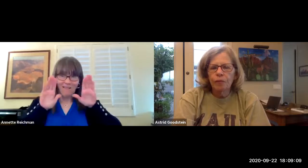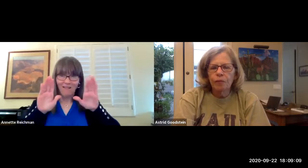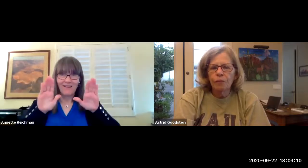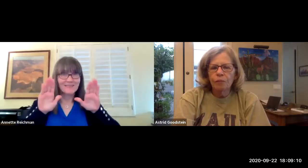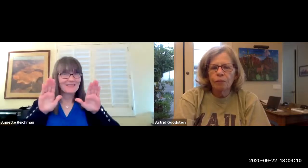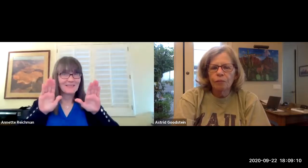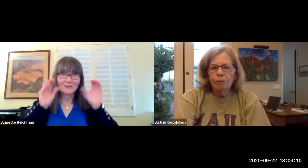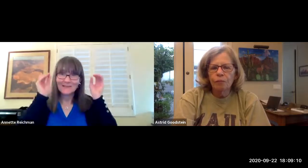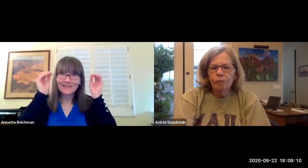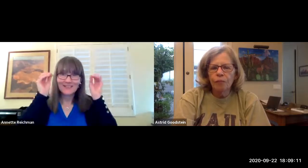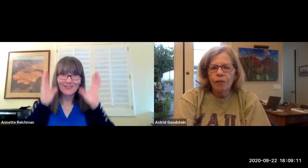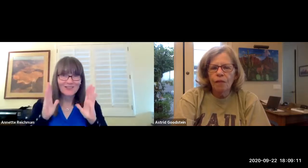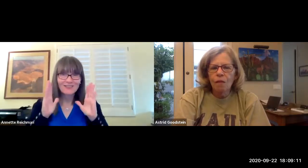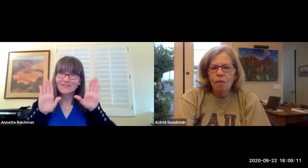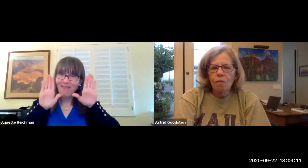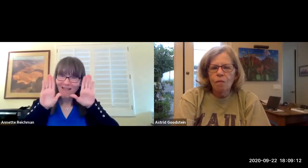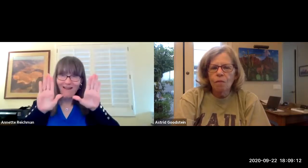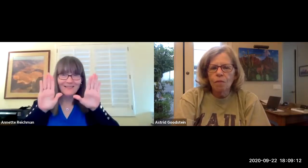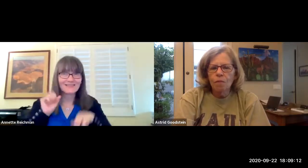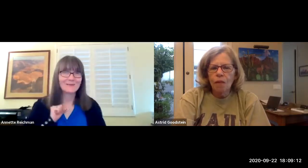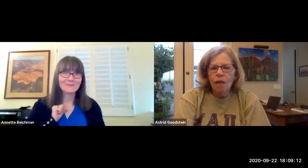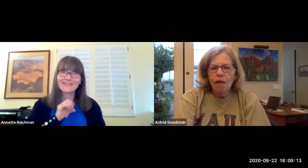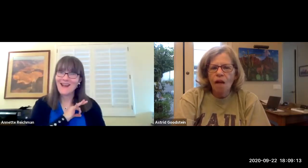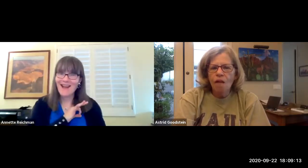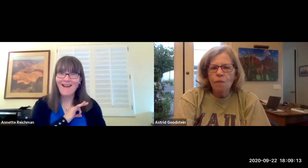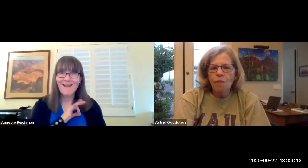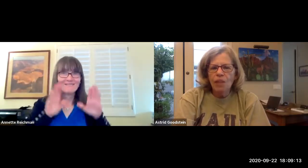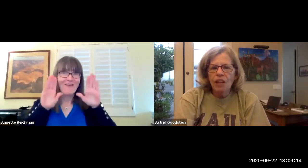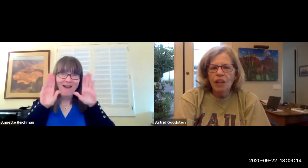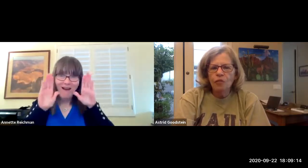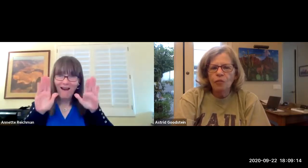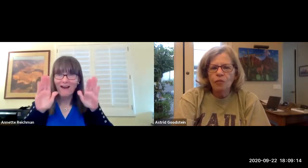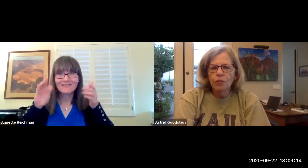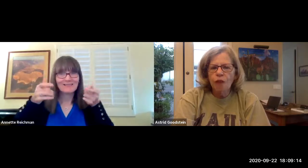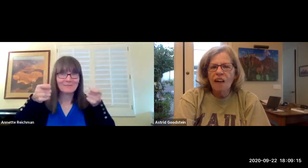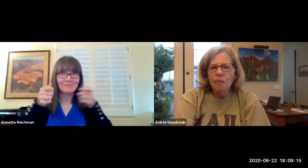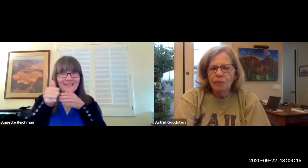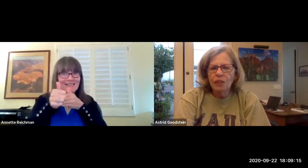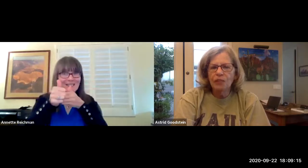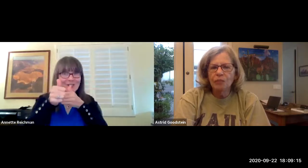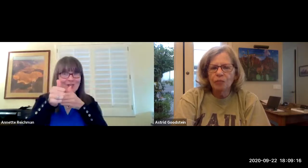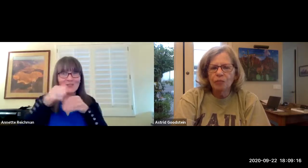fortunately we have